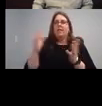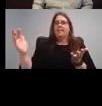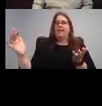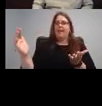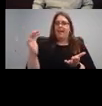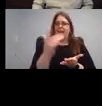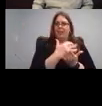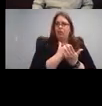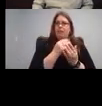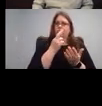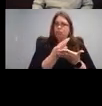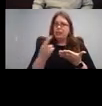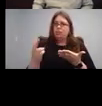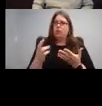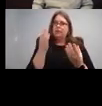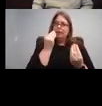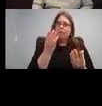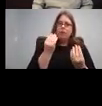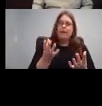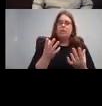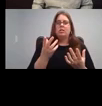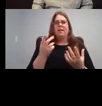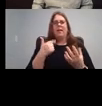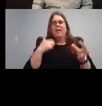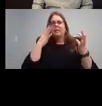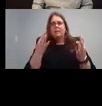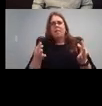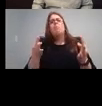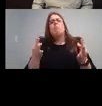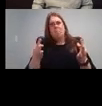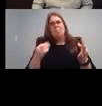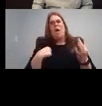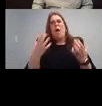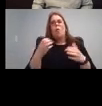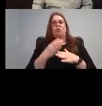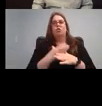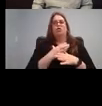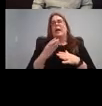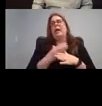people because there's a lot and, you know, there's no need to hoard information I should share it.